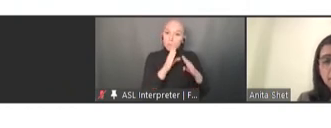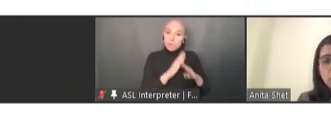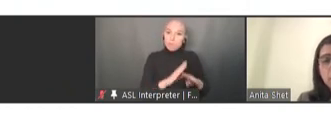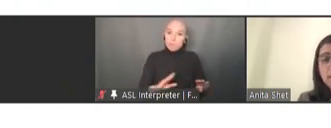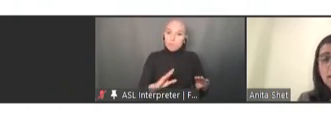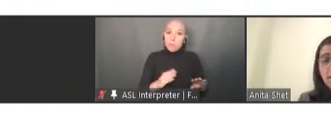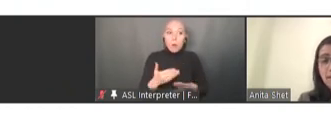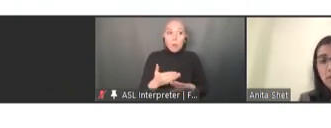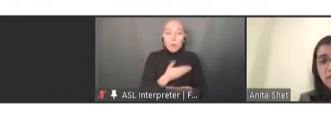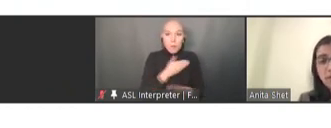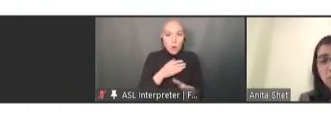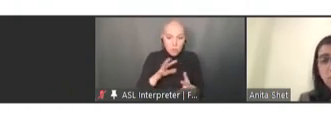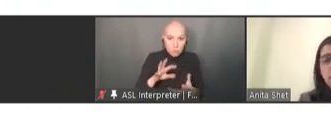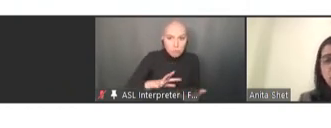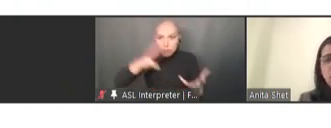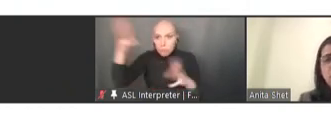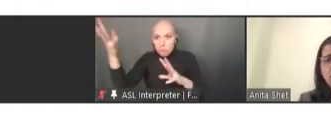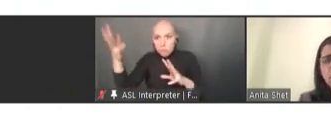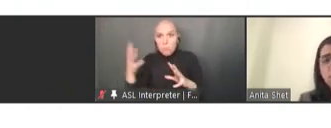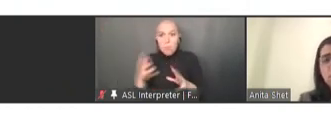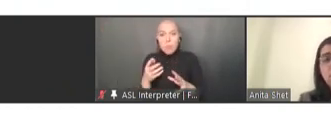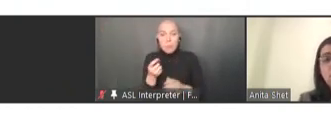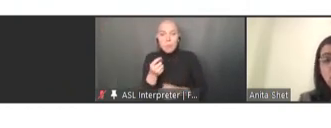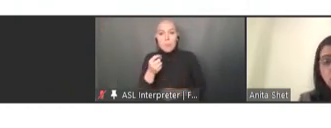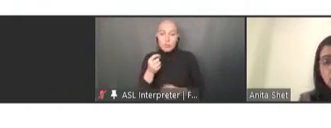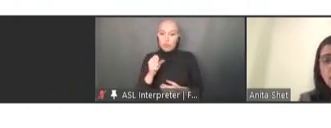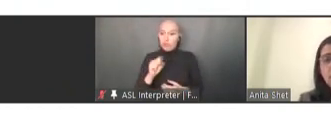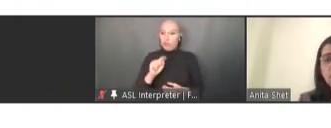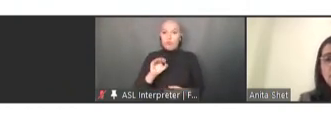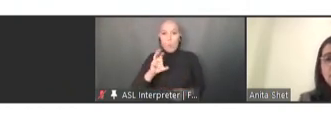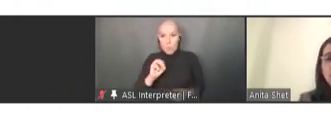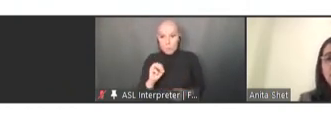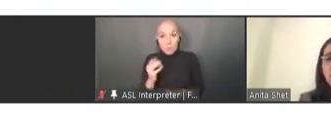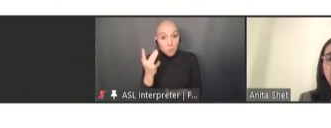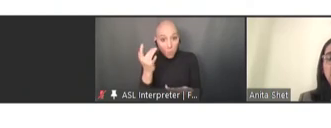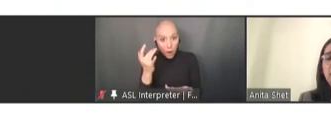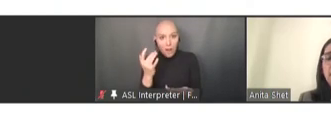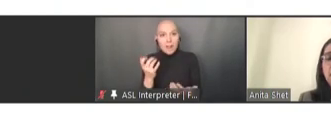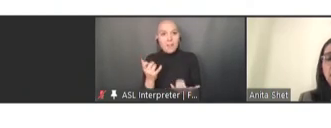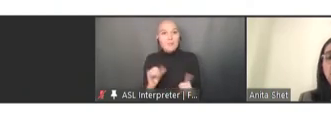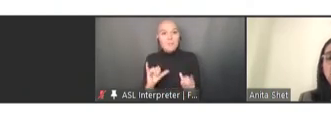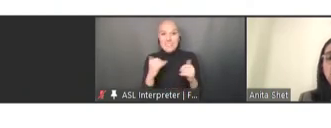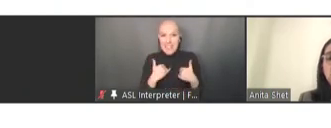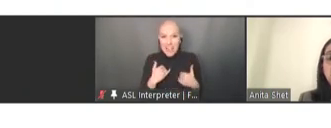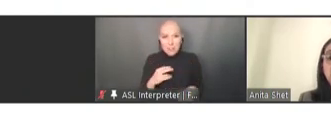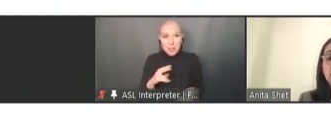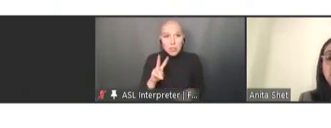we still have 22 million children who did not receive the first dose of measles through